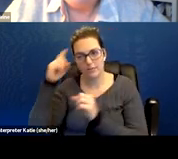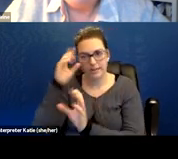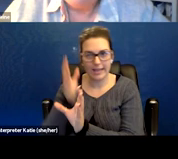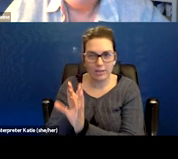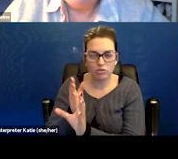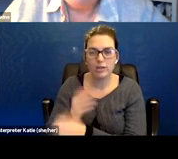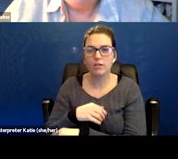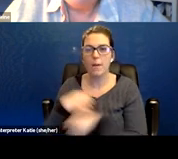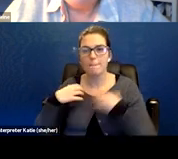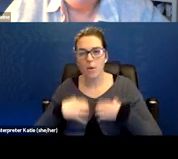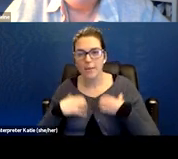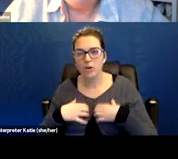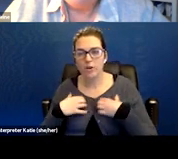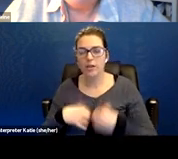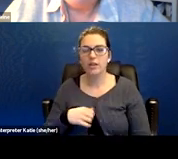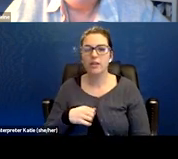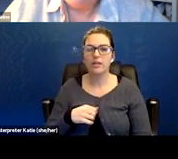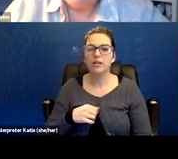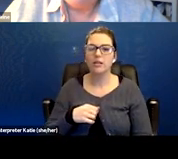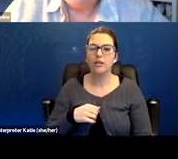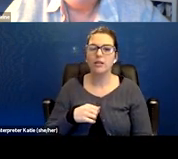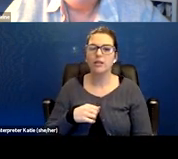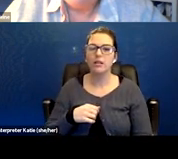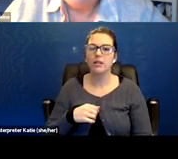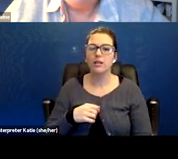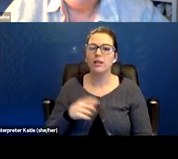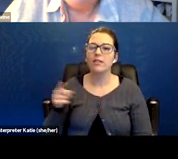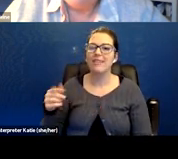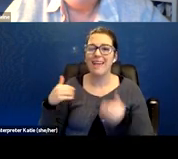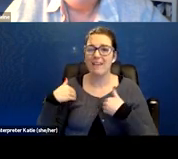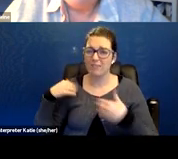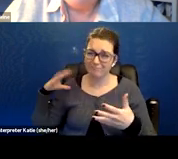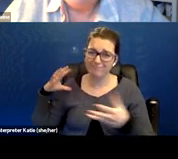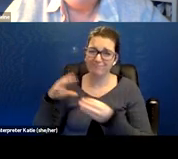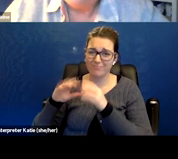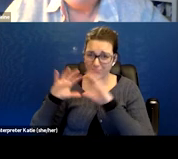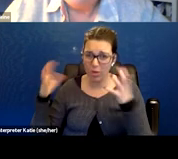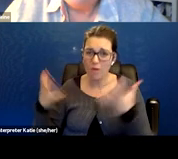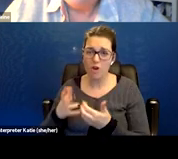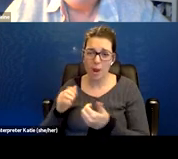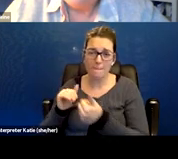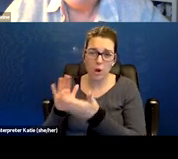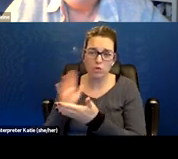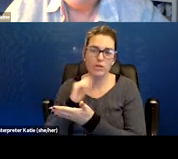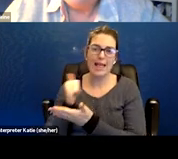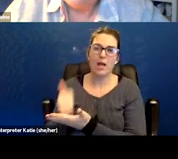and they just have this kind of comprehensive approach to helping these people understand their condition